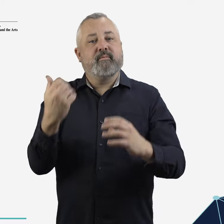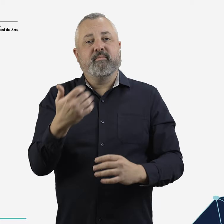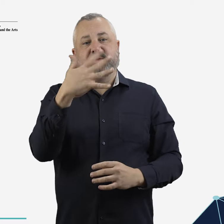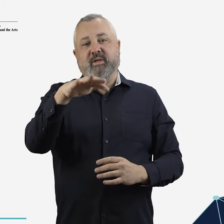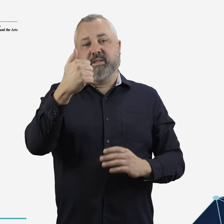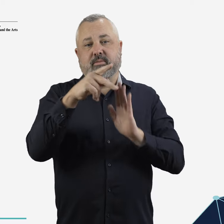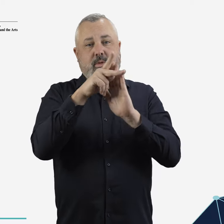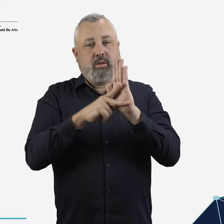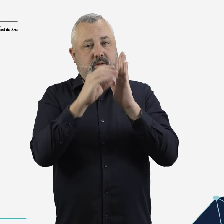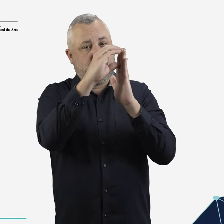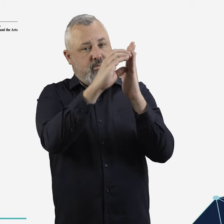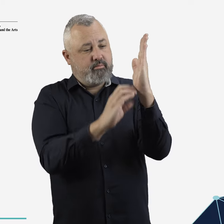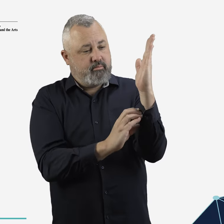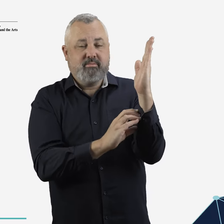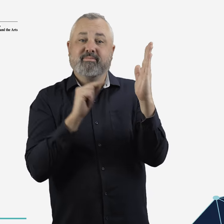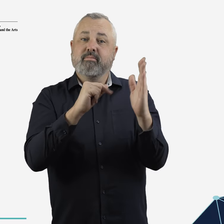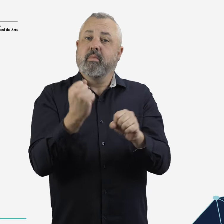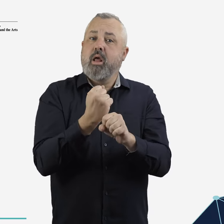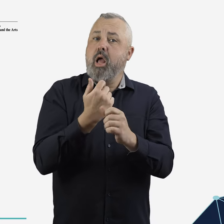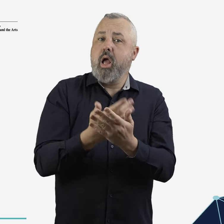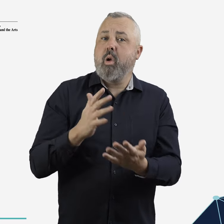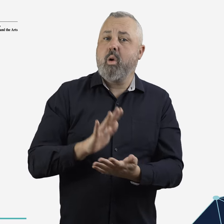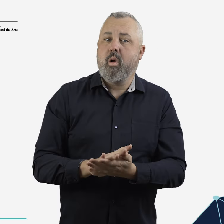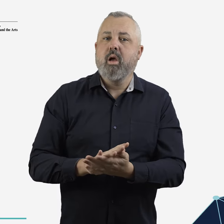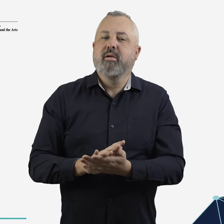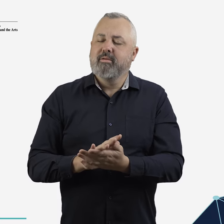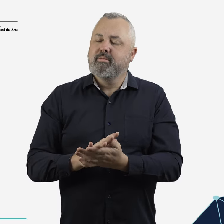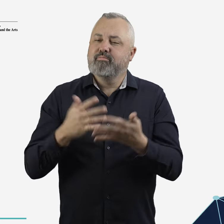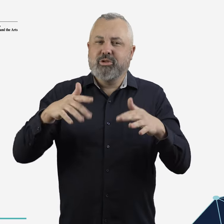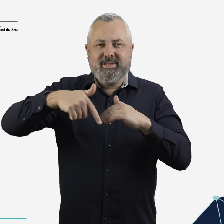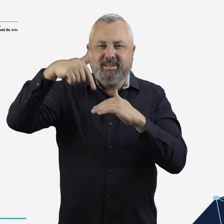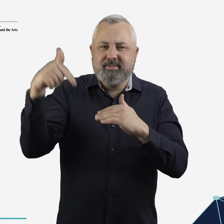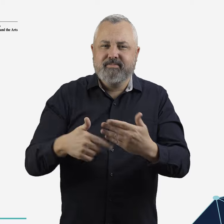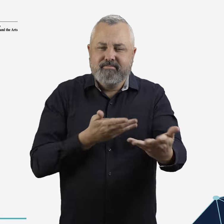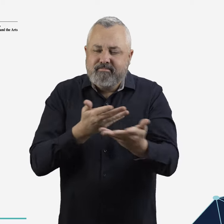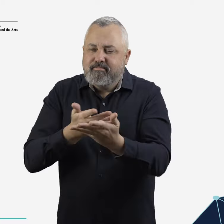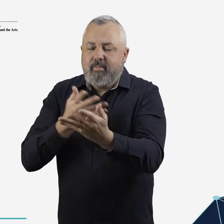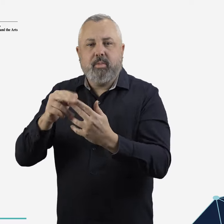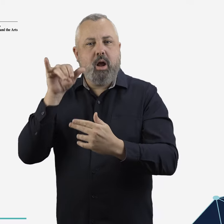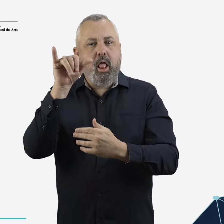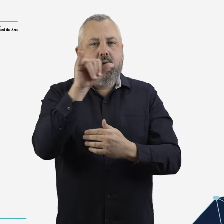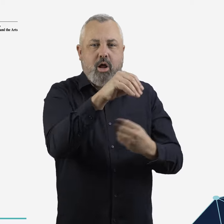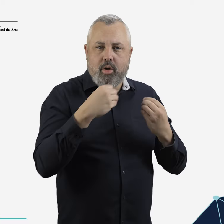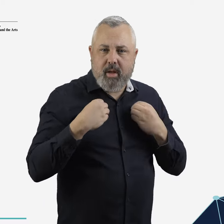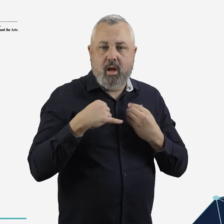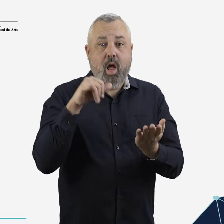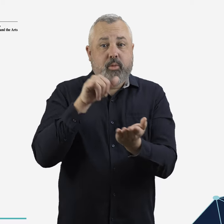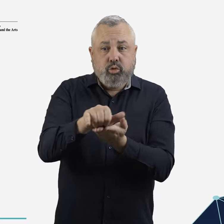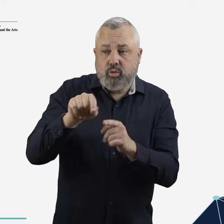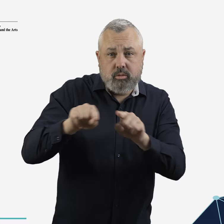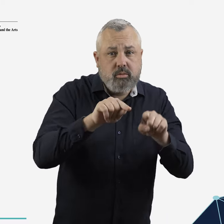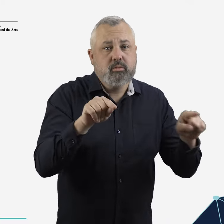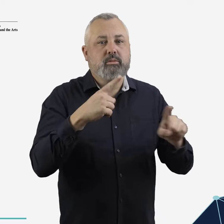including 56 policy initiatives developed through extensive consultation with the aviation industry,